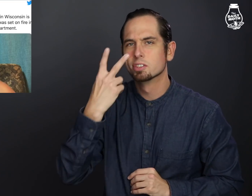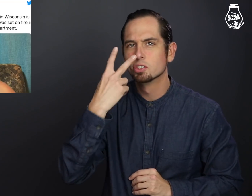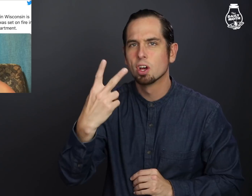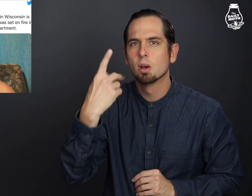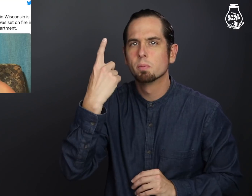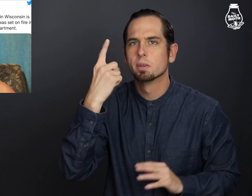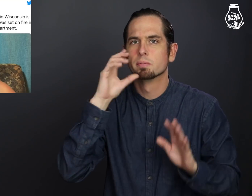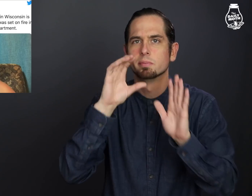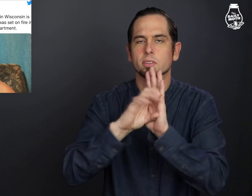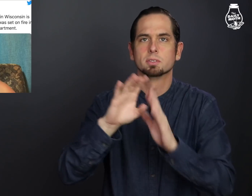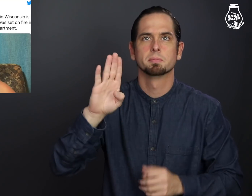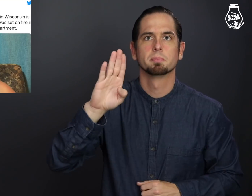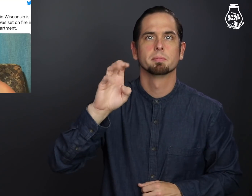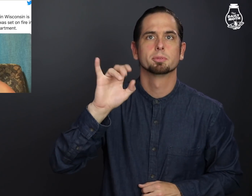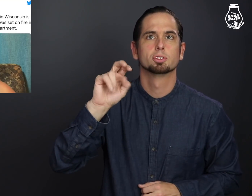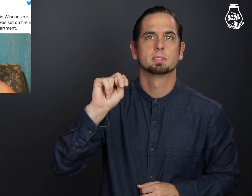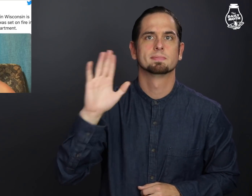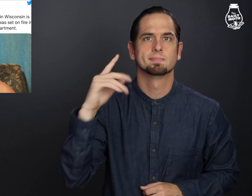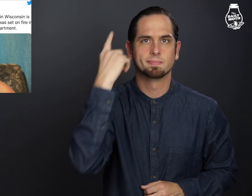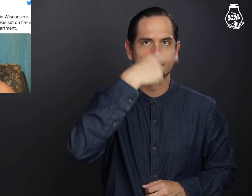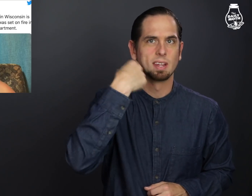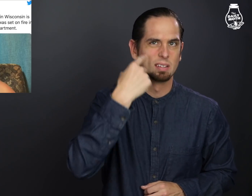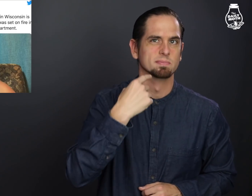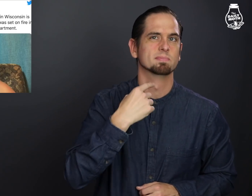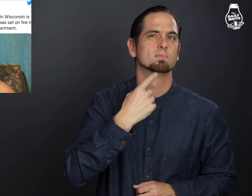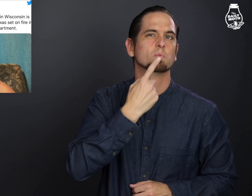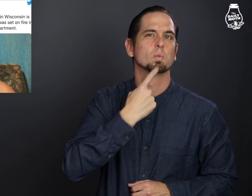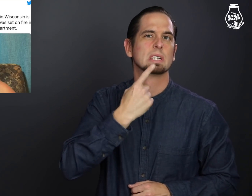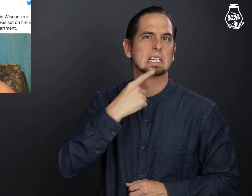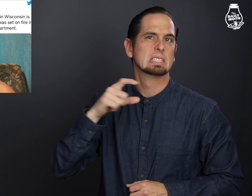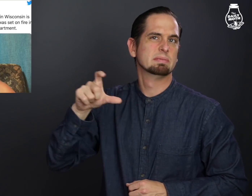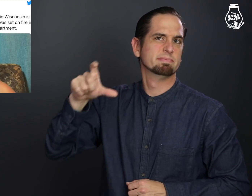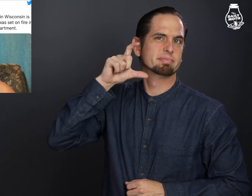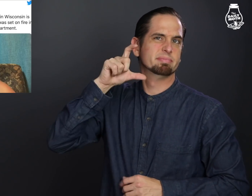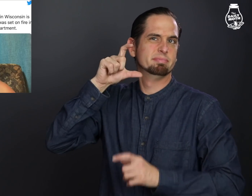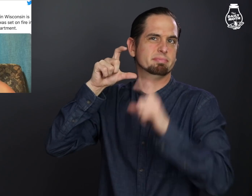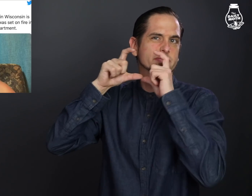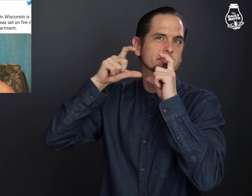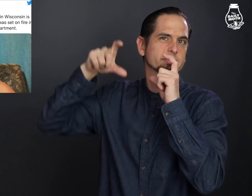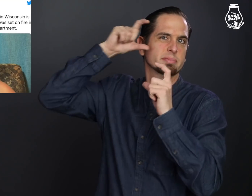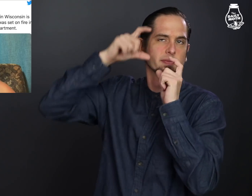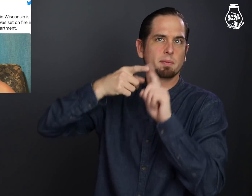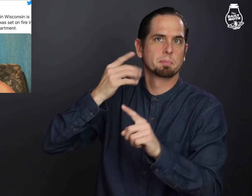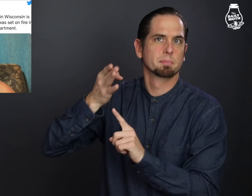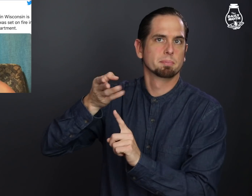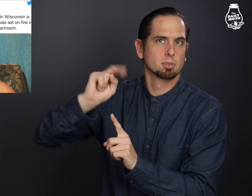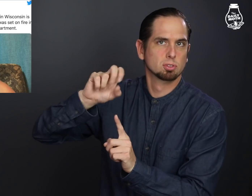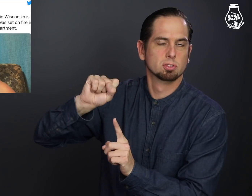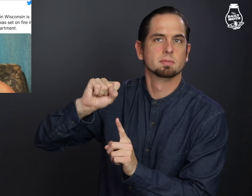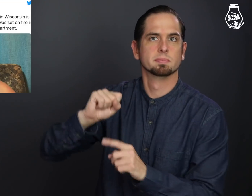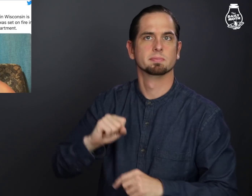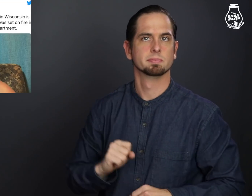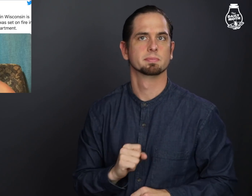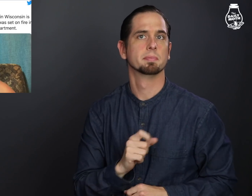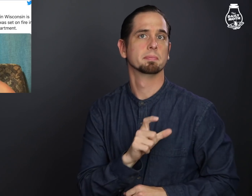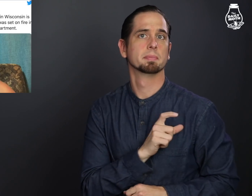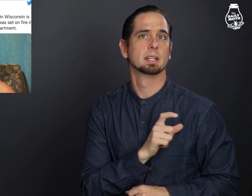An image of Bernstein's face shows large, red splotches caused by the burns.